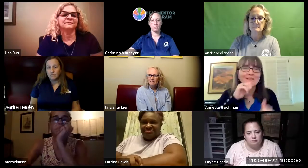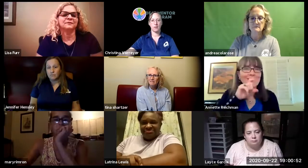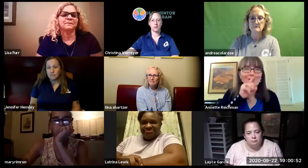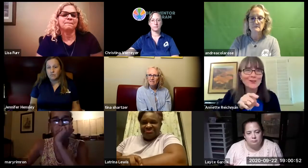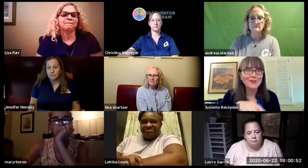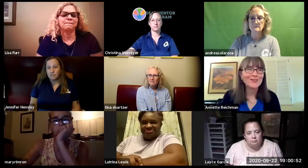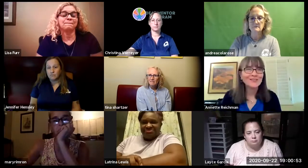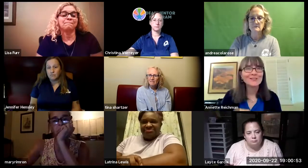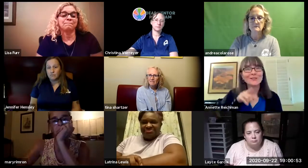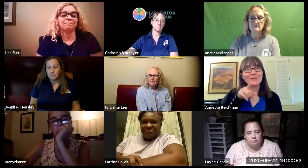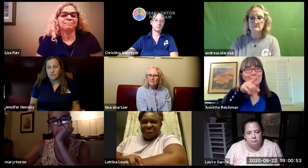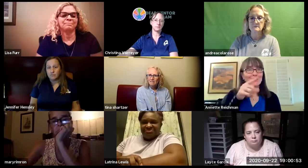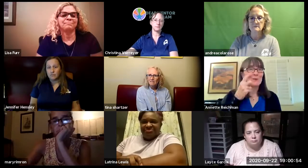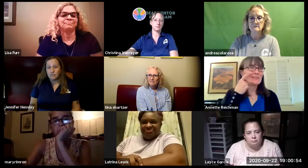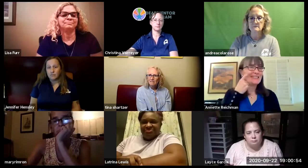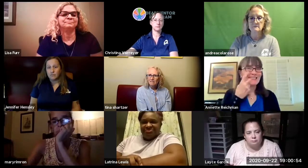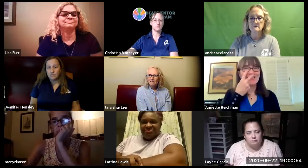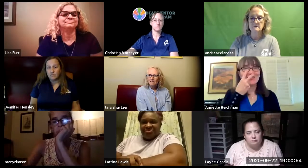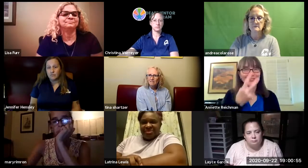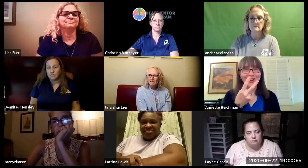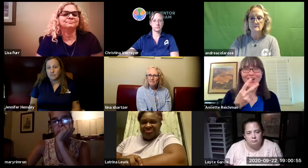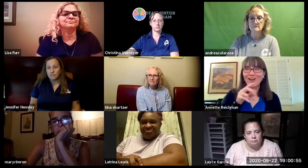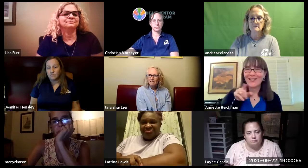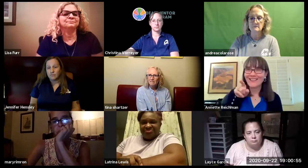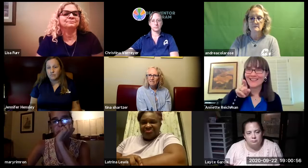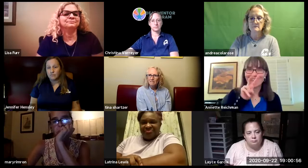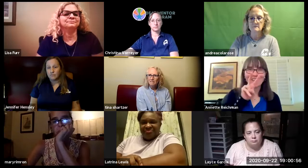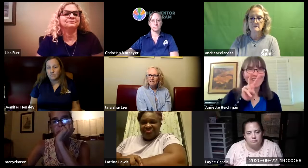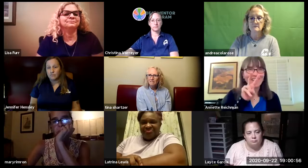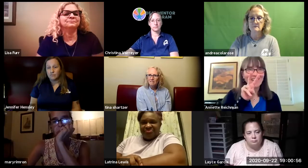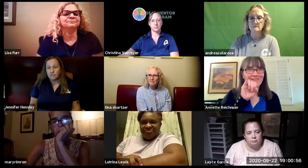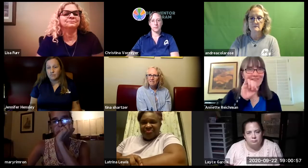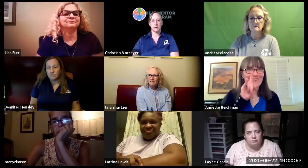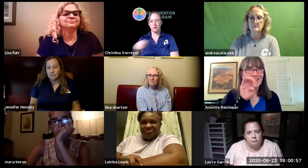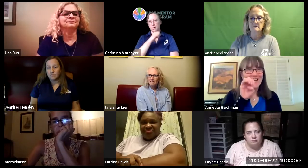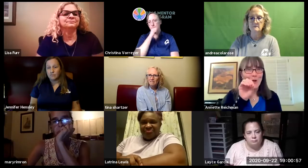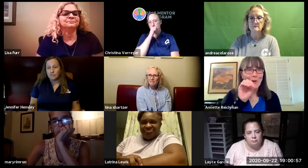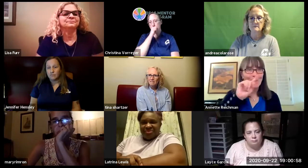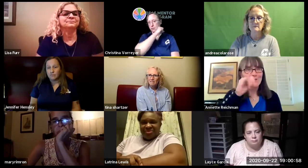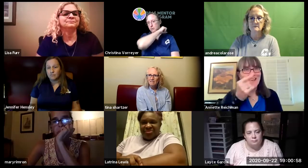all those exact details have not been worked out so we're not sure what it's